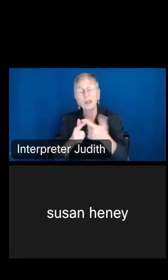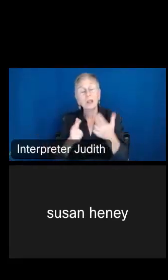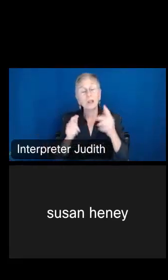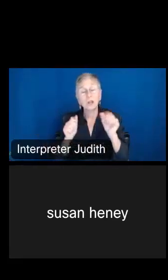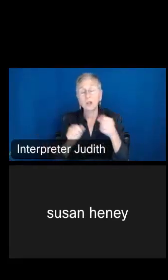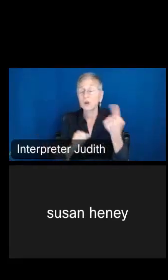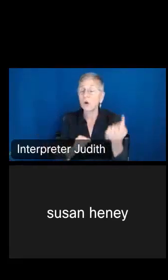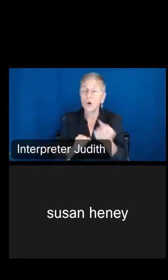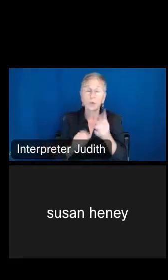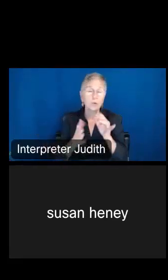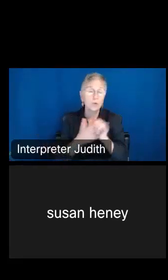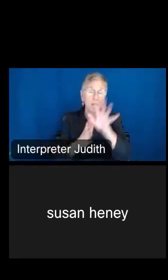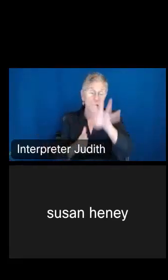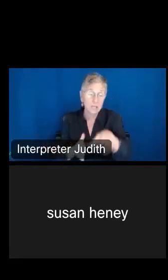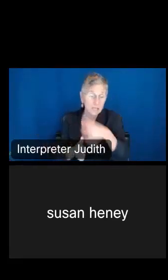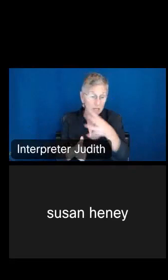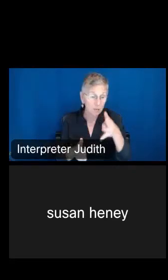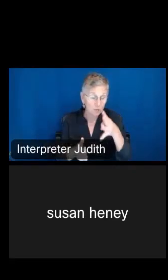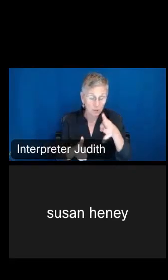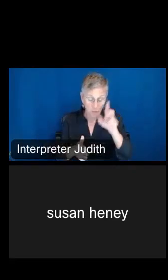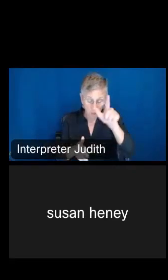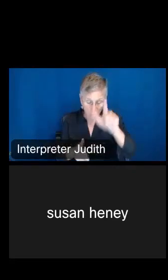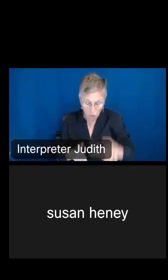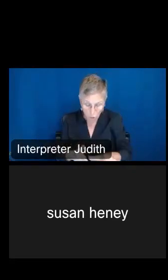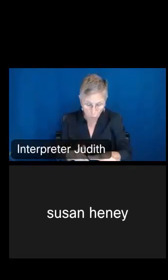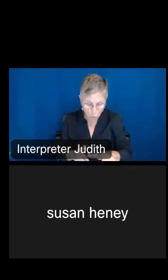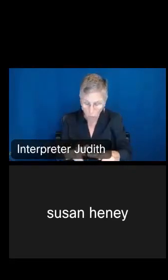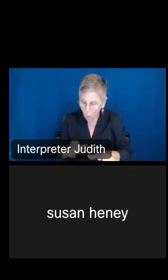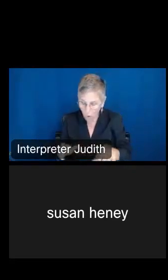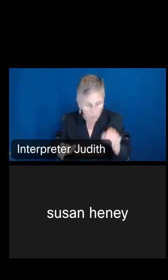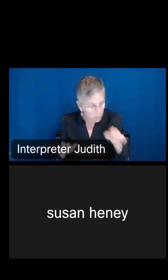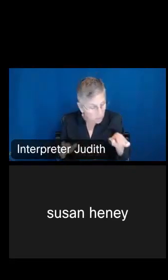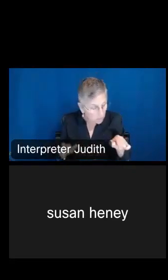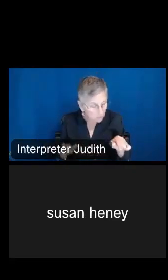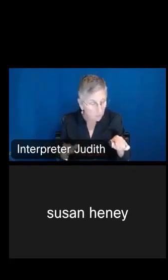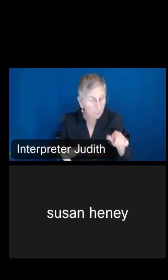view that table in the bottom right. You can always go to download, and you can download